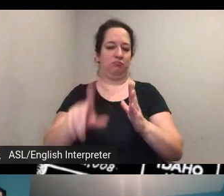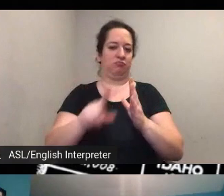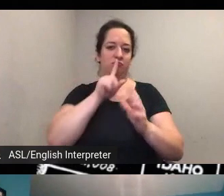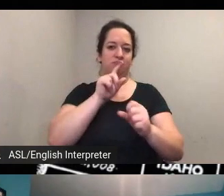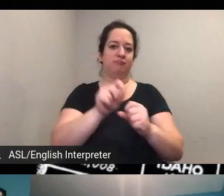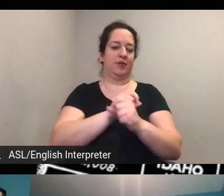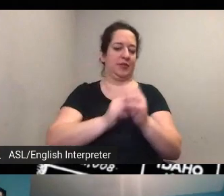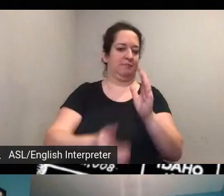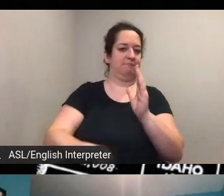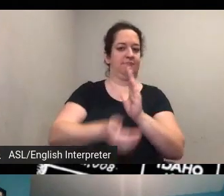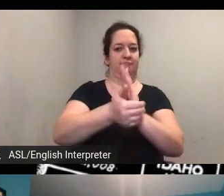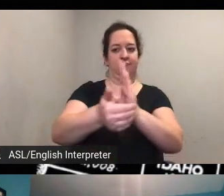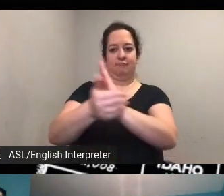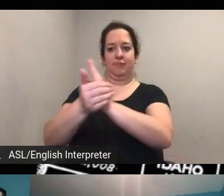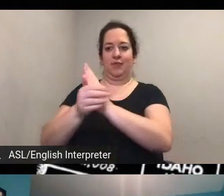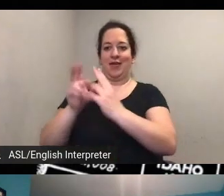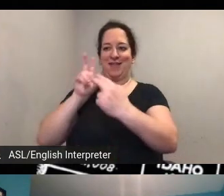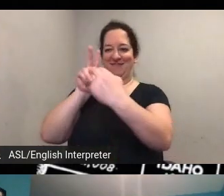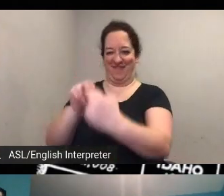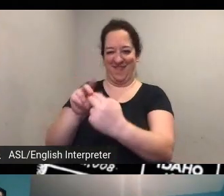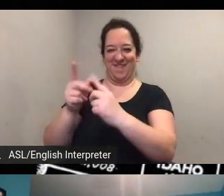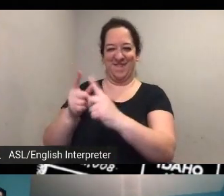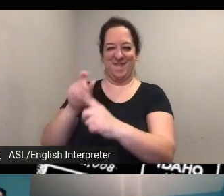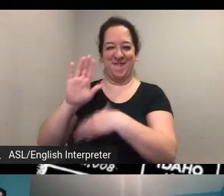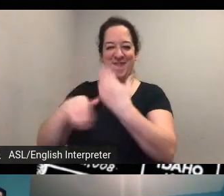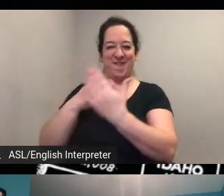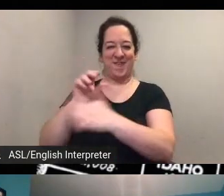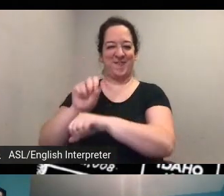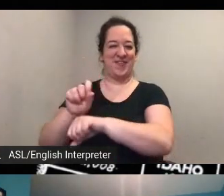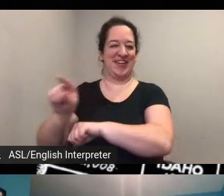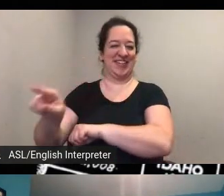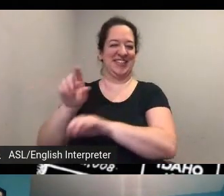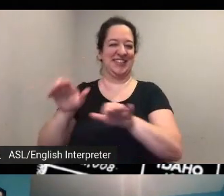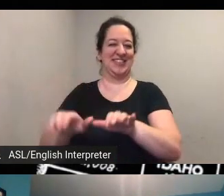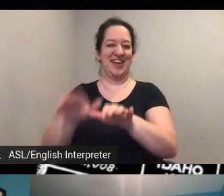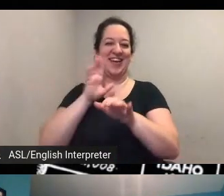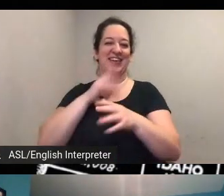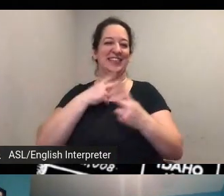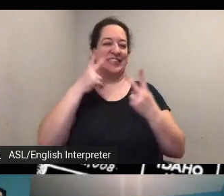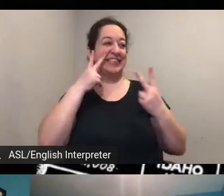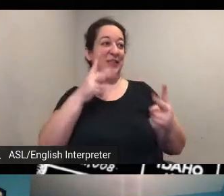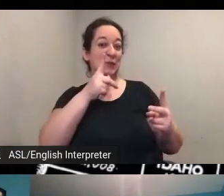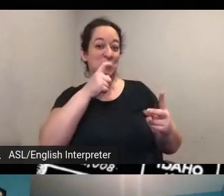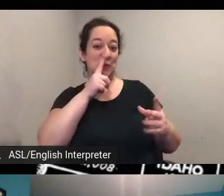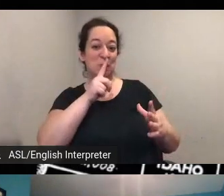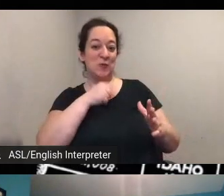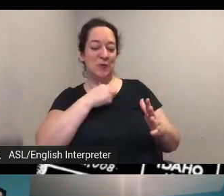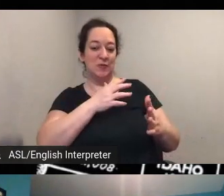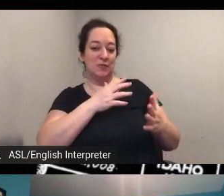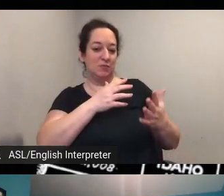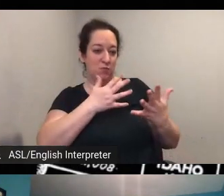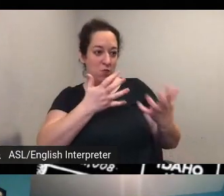he's done and see if maybe people might help us to expand our corresponding network uh other